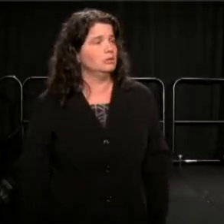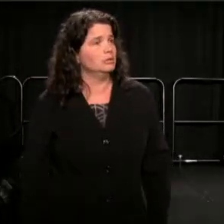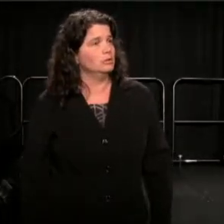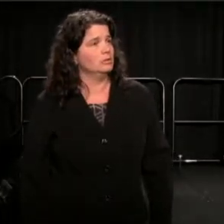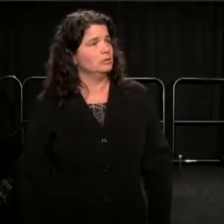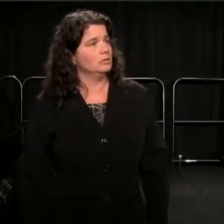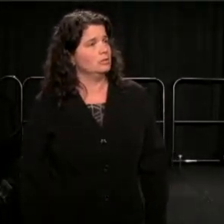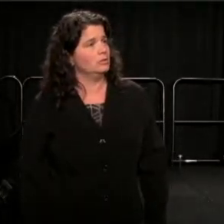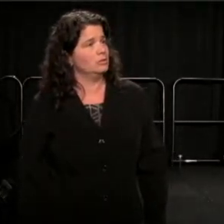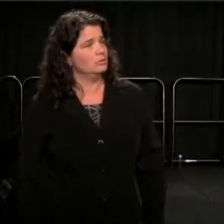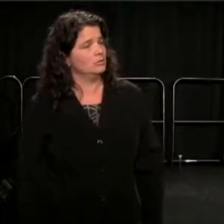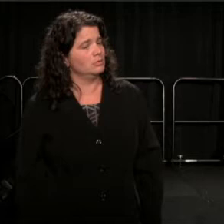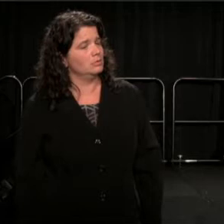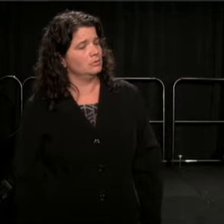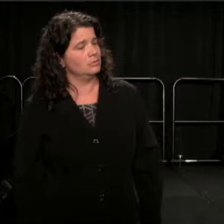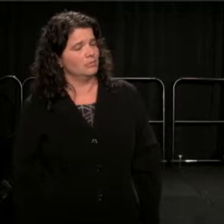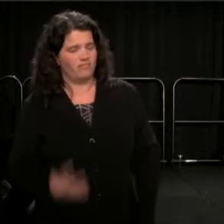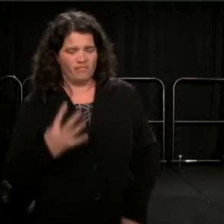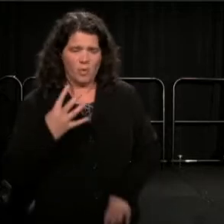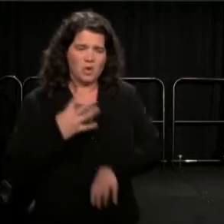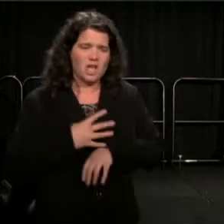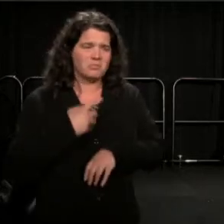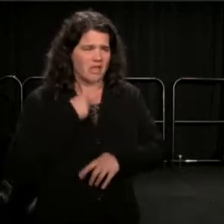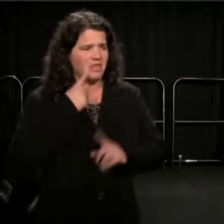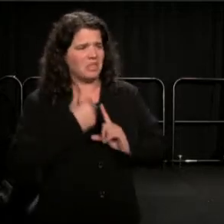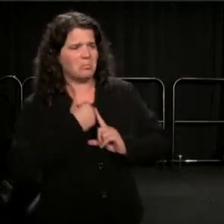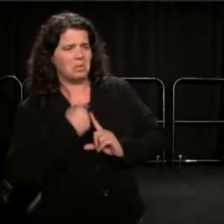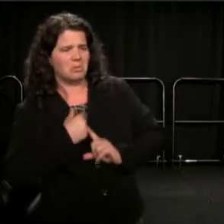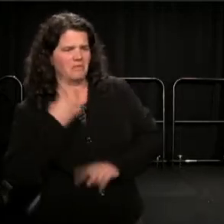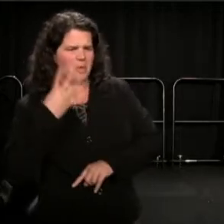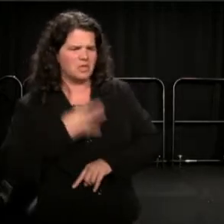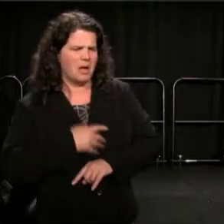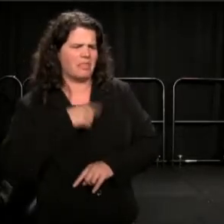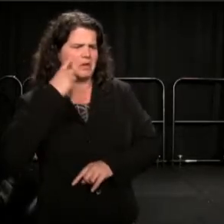Four times, I think they beat me like four times. Four times, I think I remember four times,